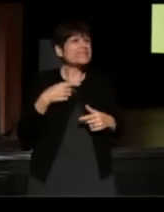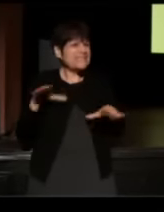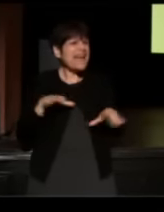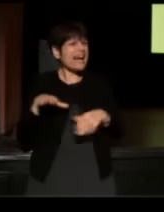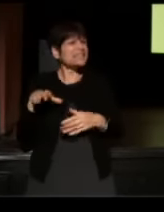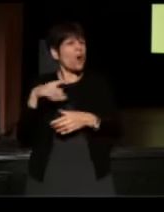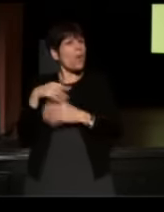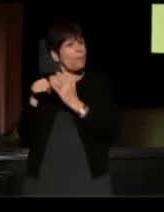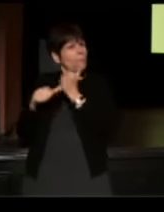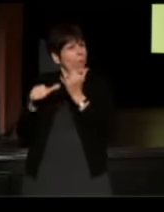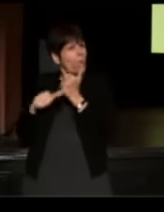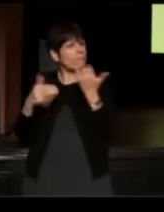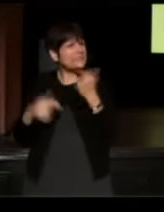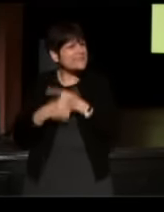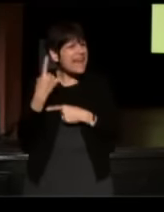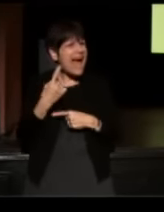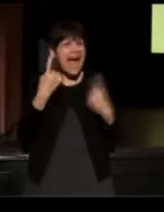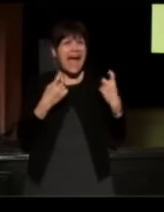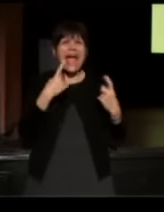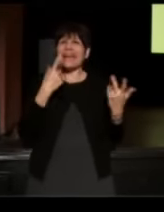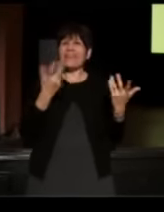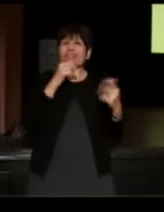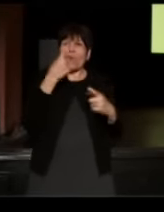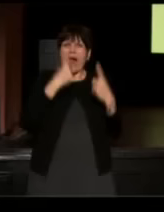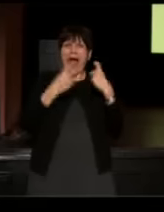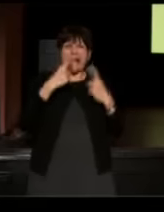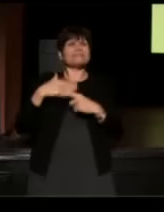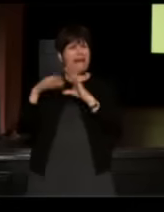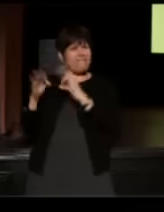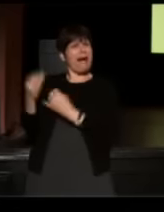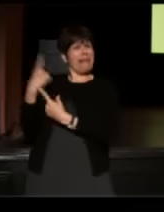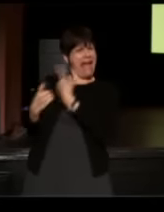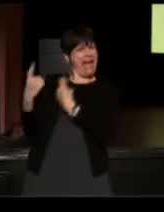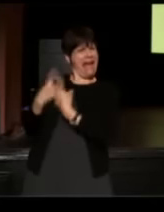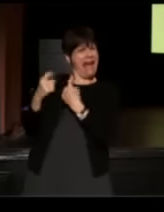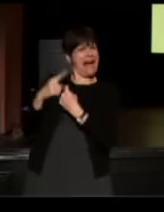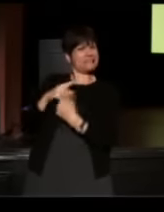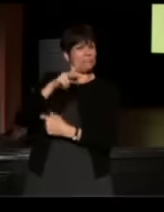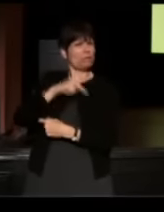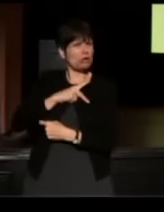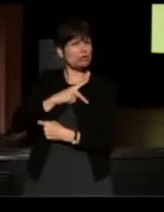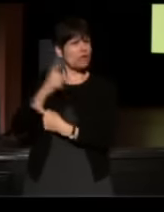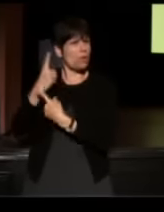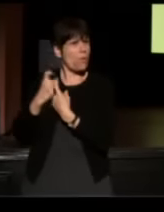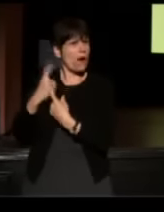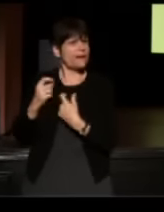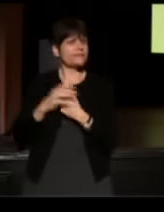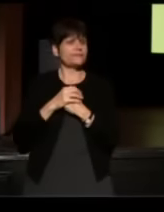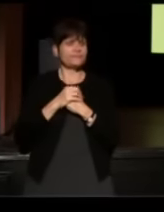My family was so intrusive! (Carl) Your mother wasn't very happy with me. (Laura) No. - (Carl) She thought my name was Paul